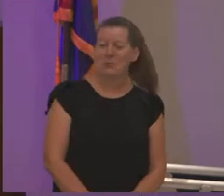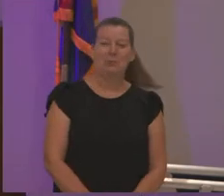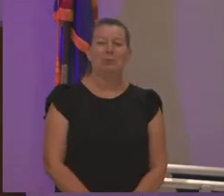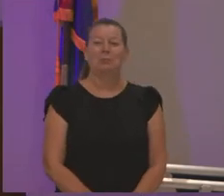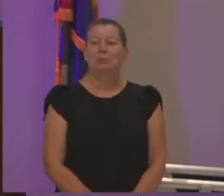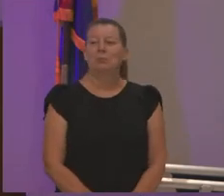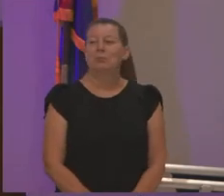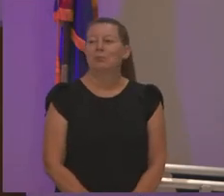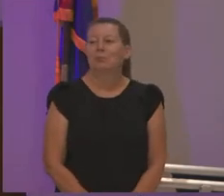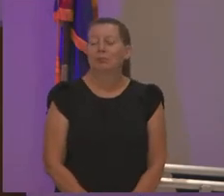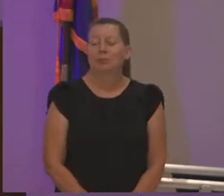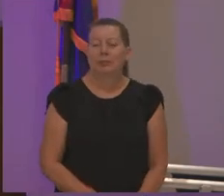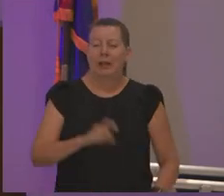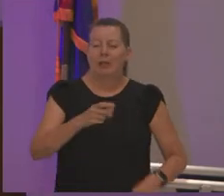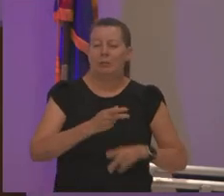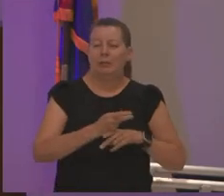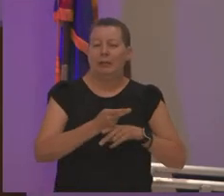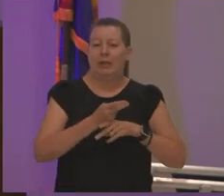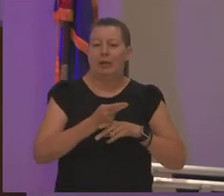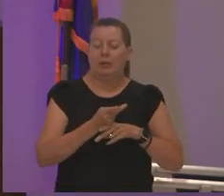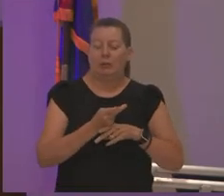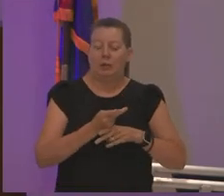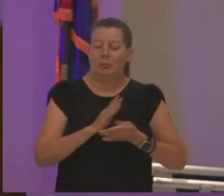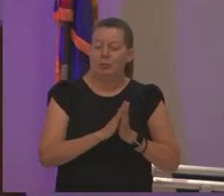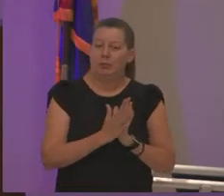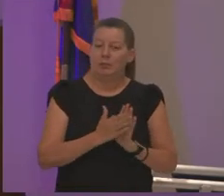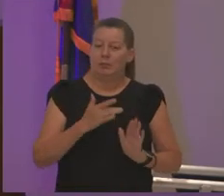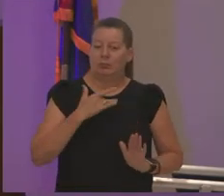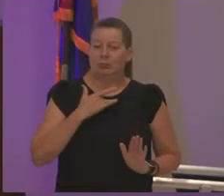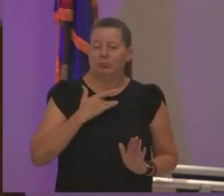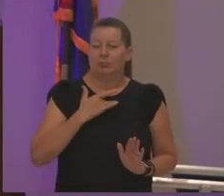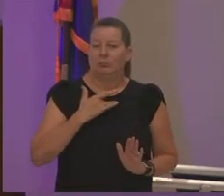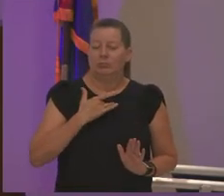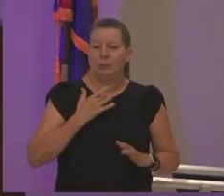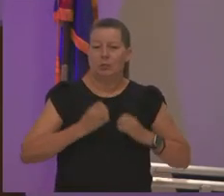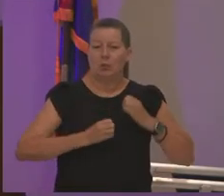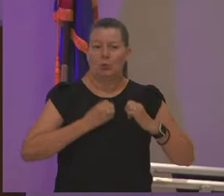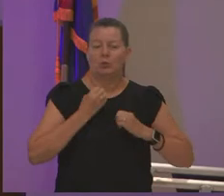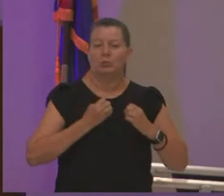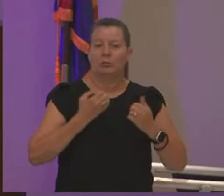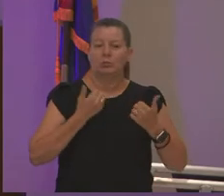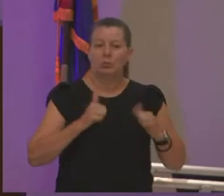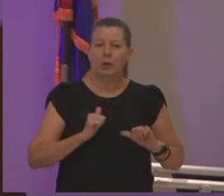i have to be careful because i do get emotional so i try to be like really tough and i am tough